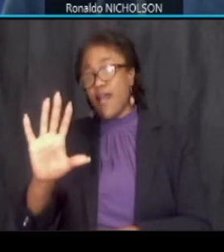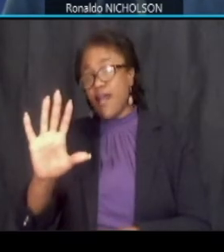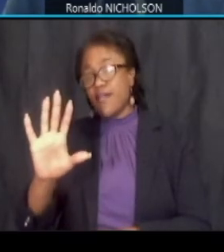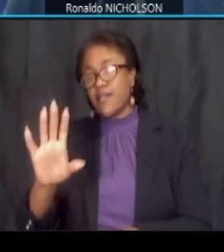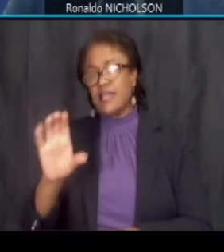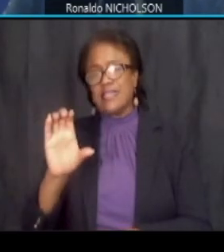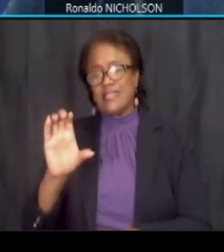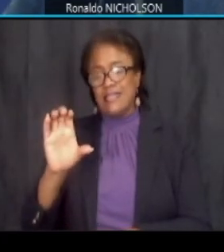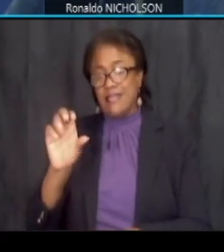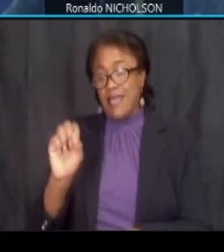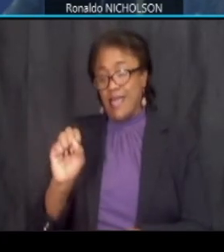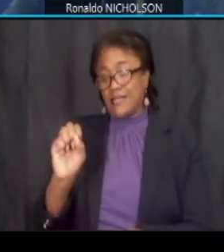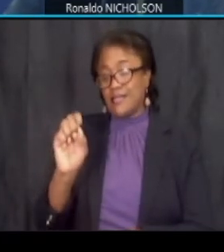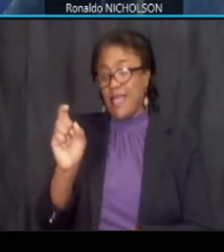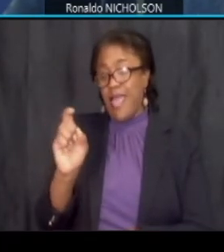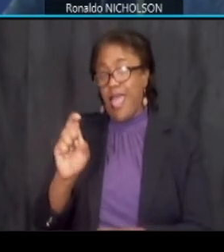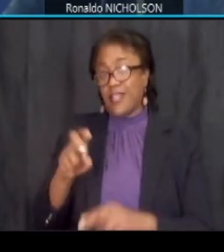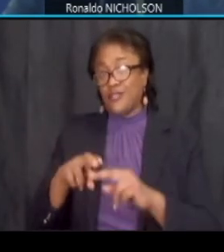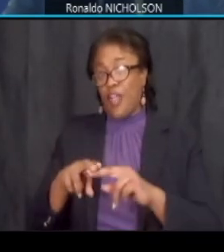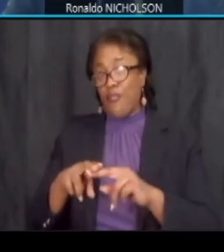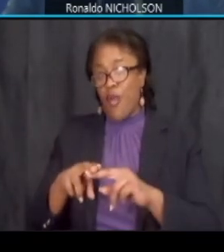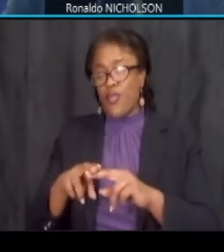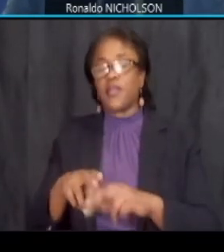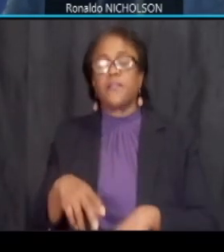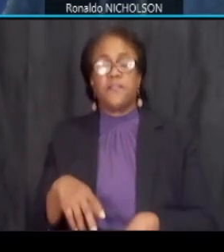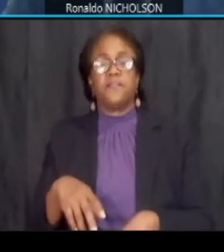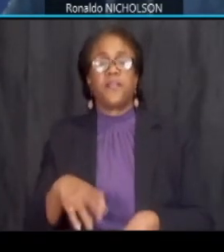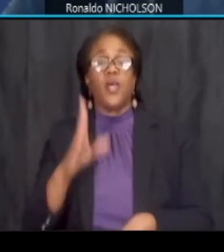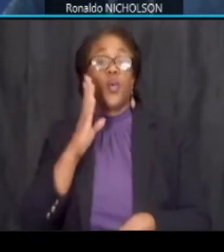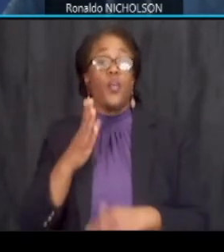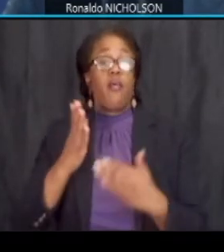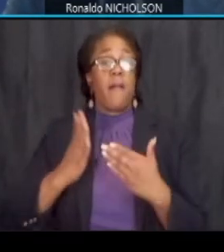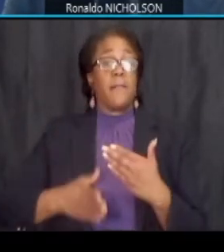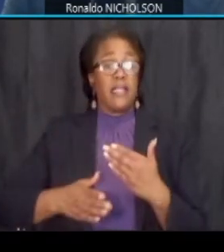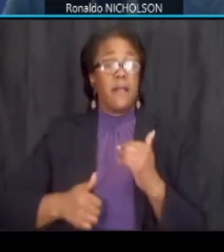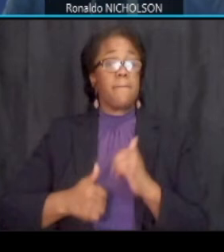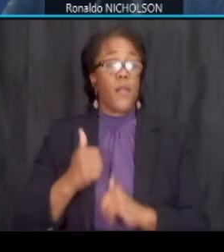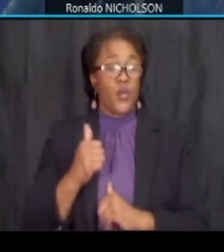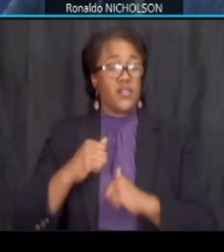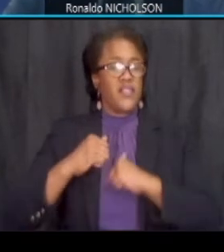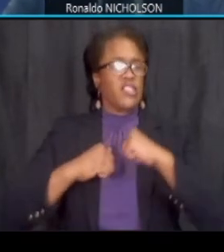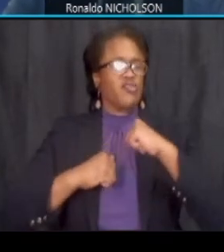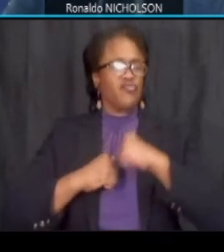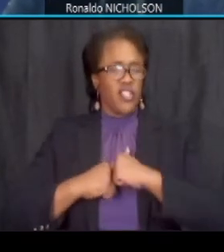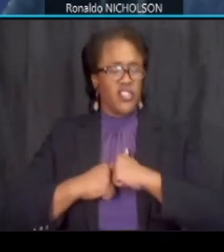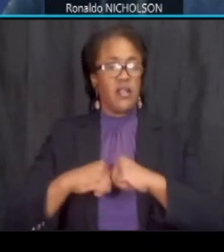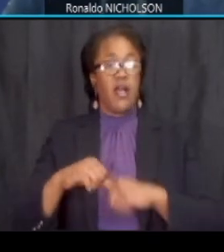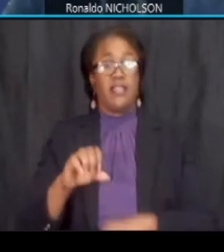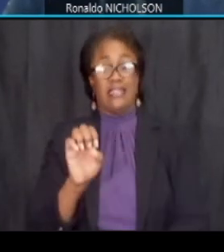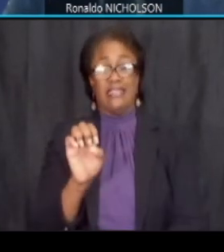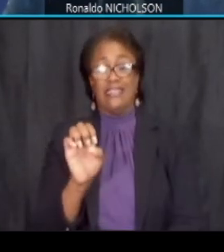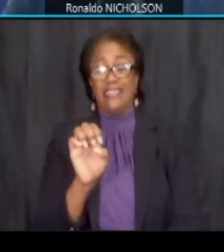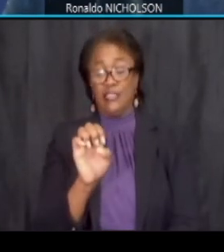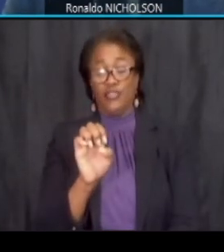we anticipate by this time we will complete most of the major construction on the eastern part of the project